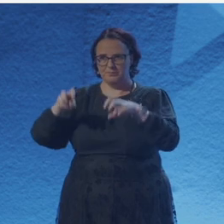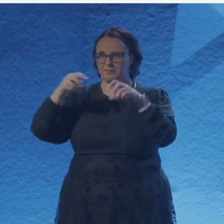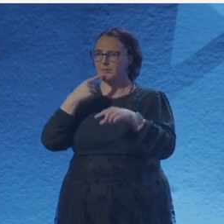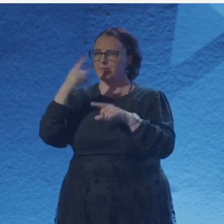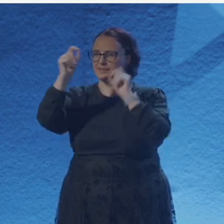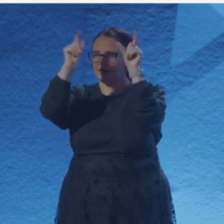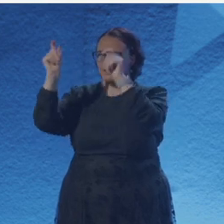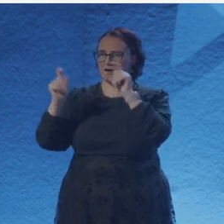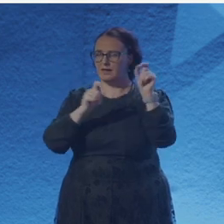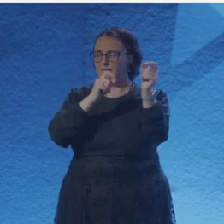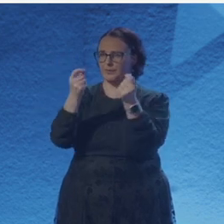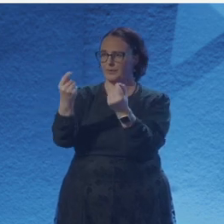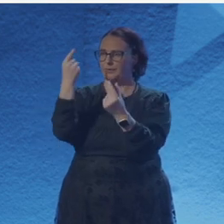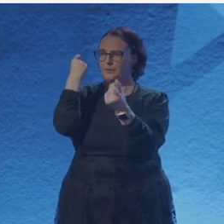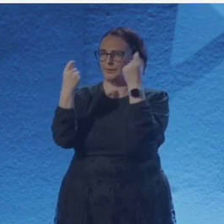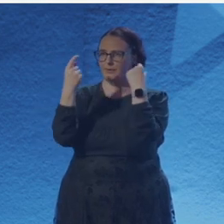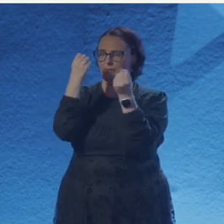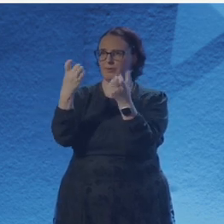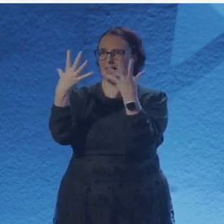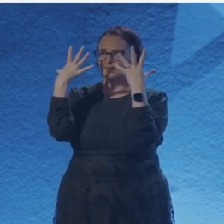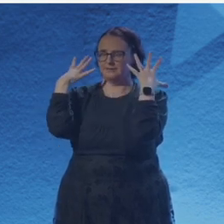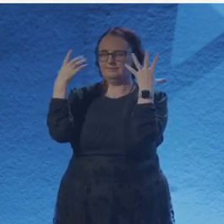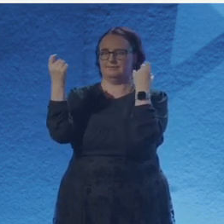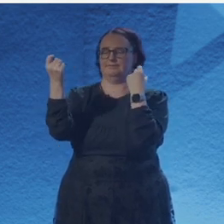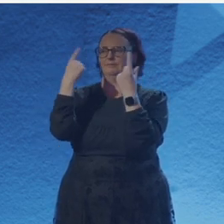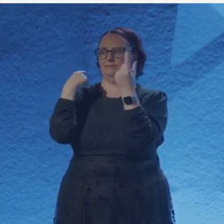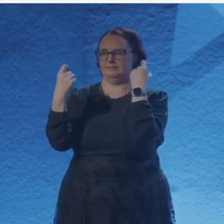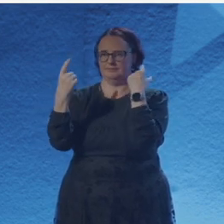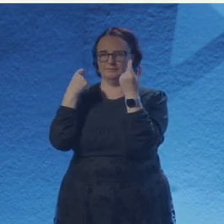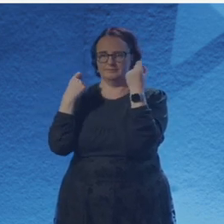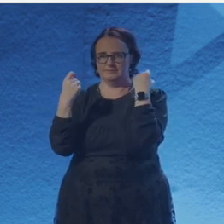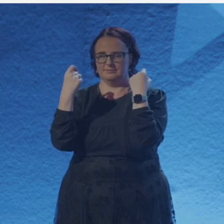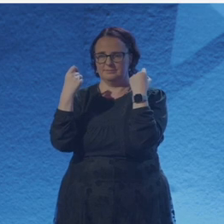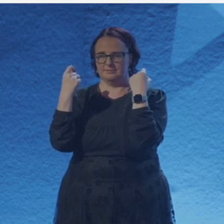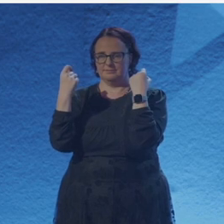this shuttle shudders like a cat that's put its paw in snow.